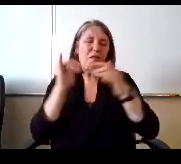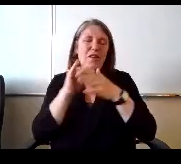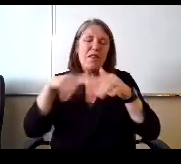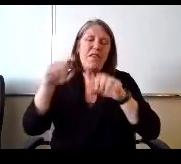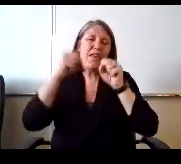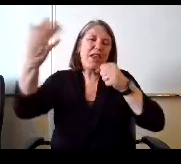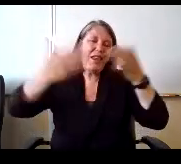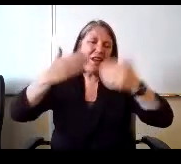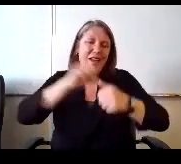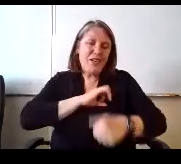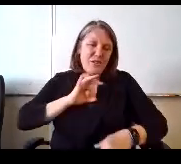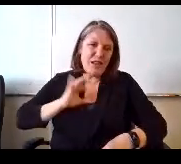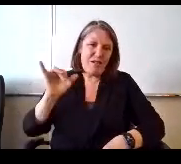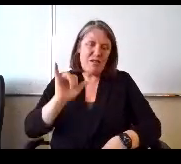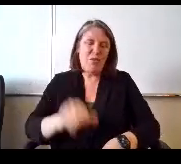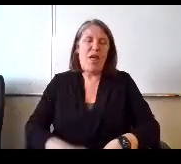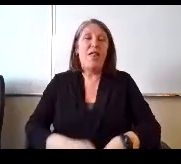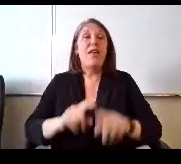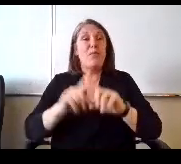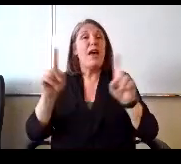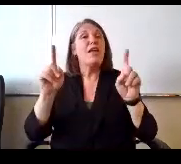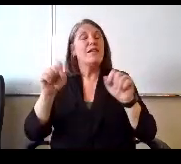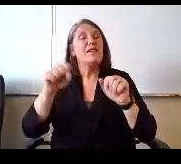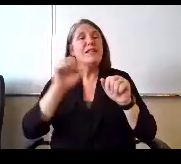to hire staff as well, but it's. It's our special Ed staff.